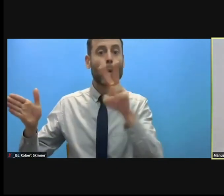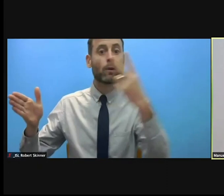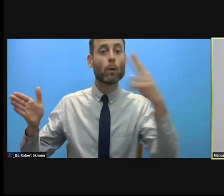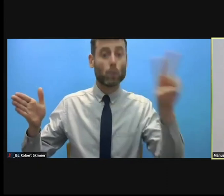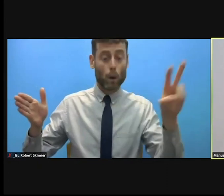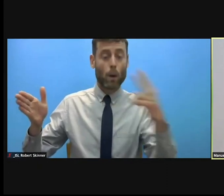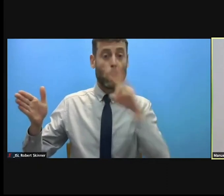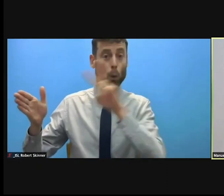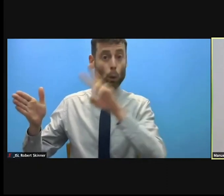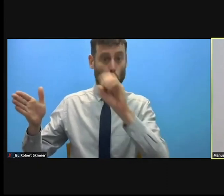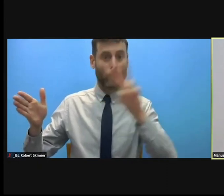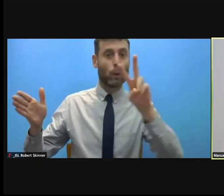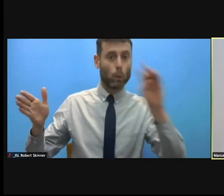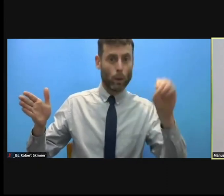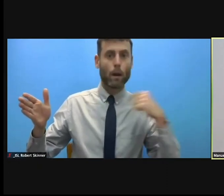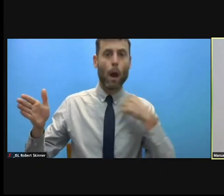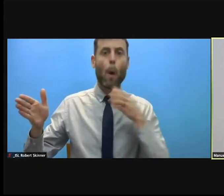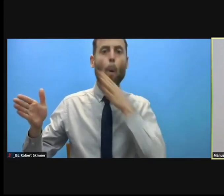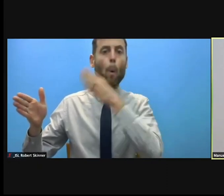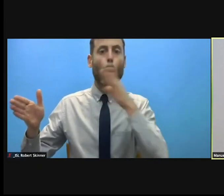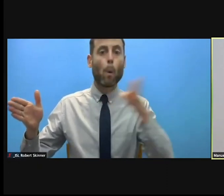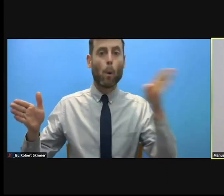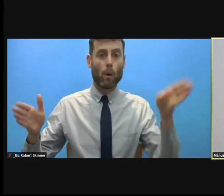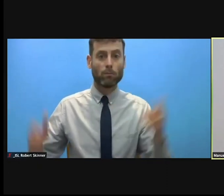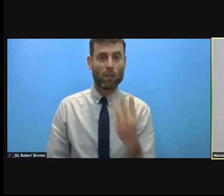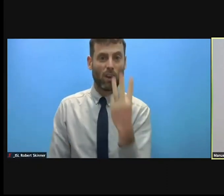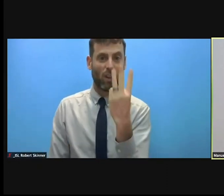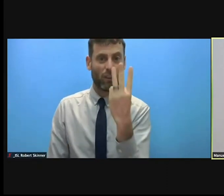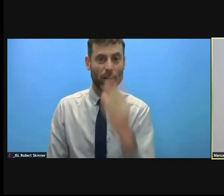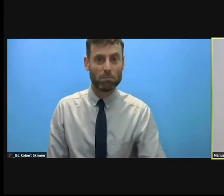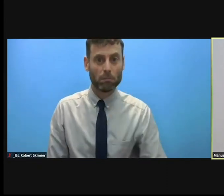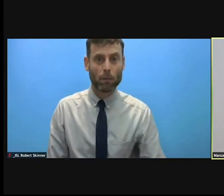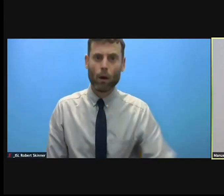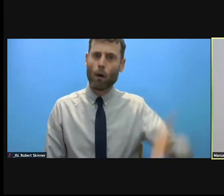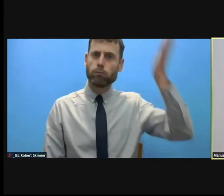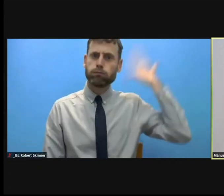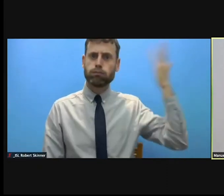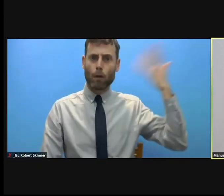partly because of these travel restrictions, make it much more difficult to know what's going on,